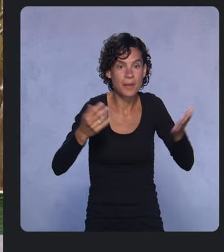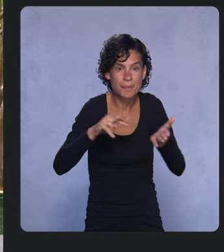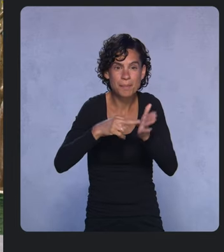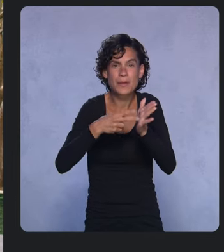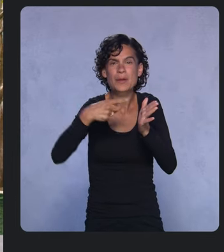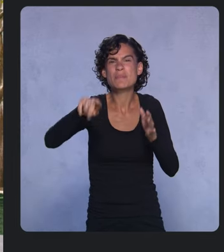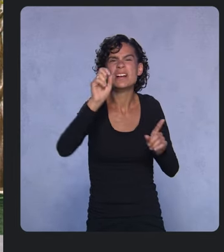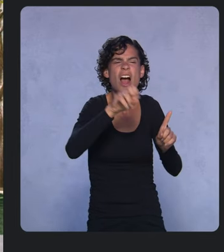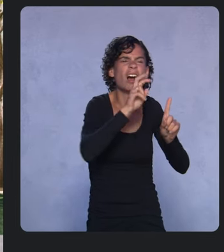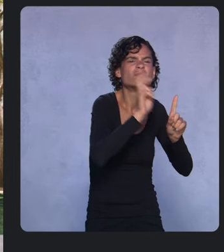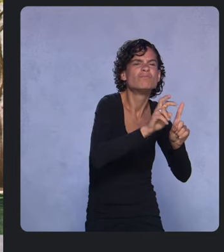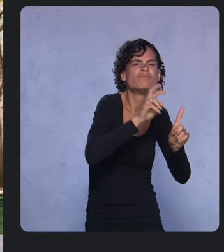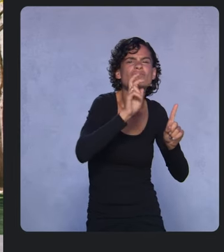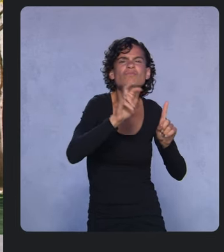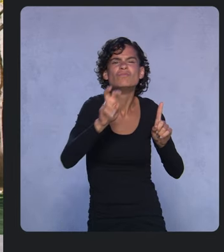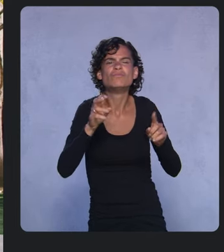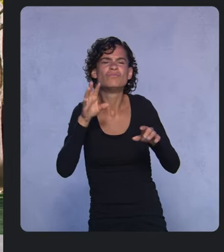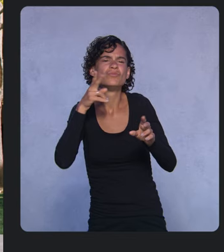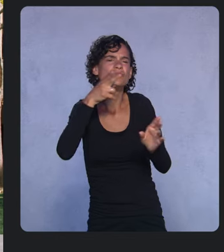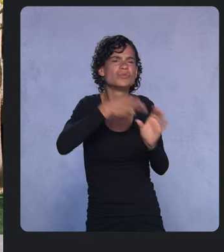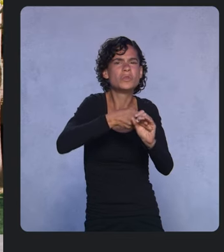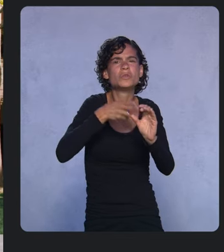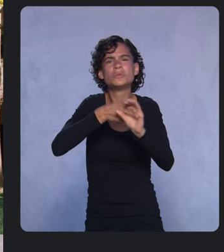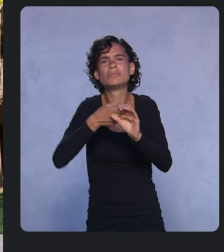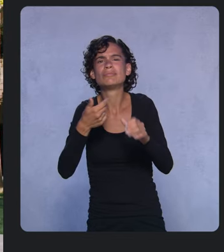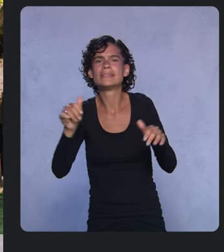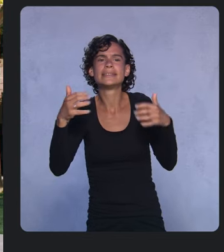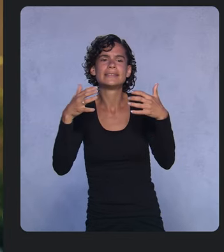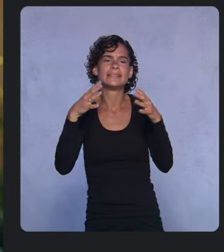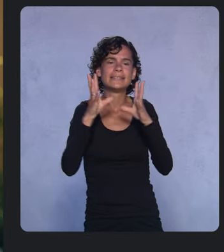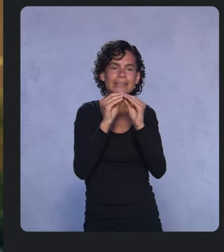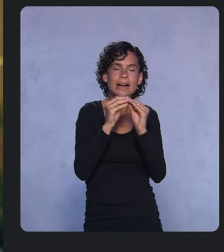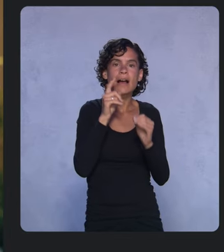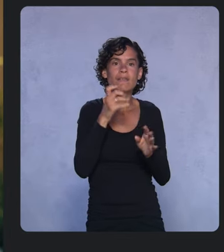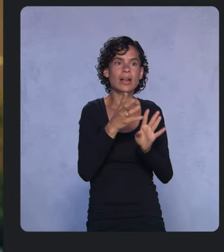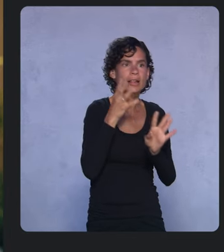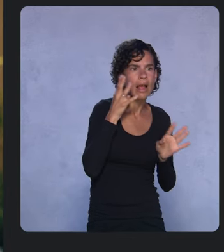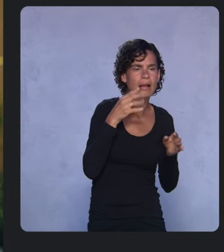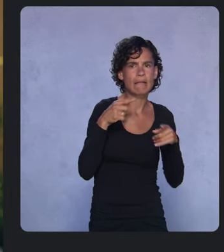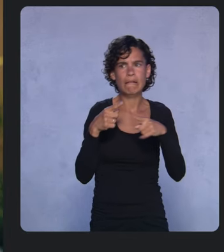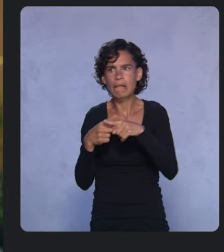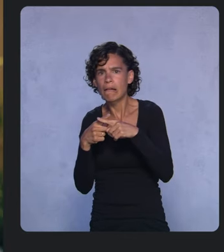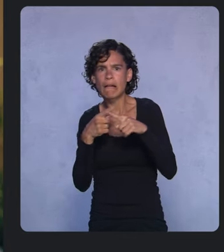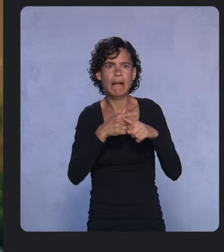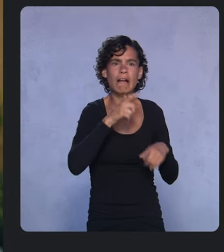No waiting in line or having to pick and choose what fits in your schedule. All content will be available on-demand.